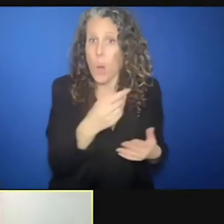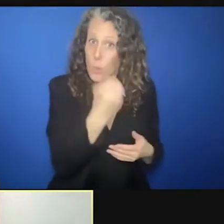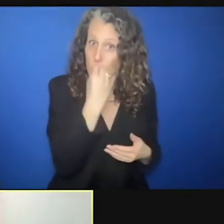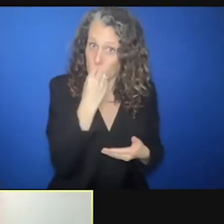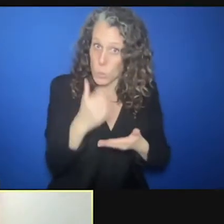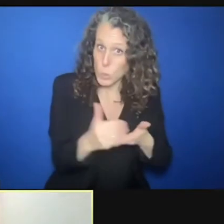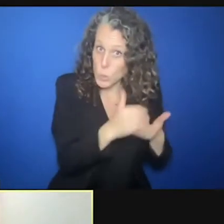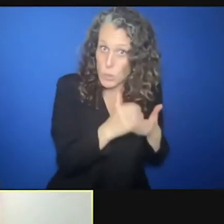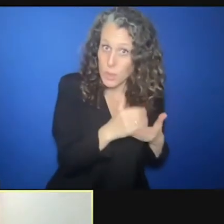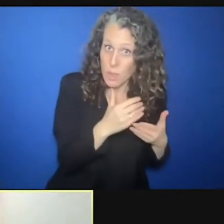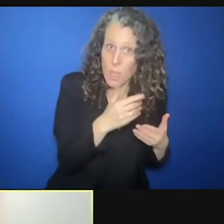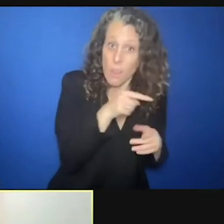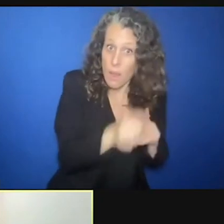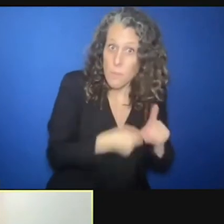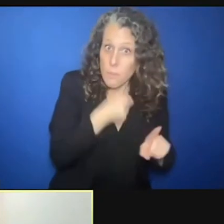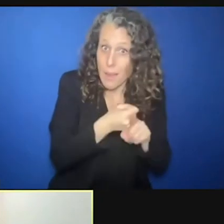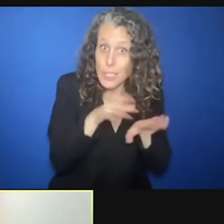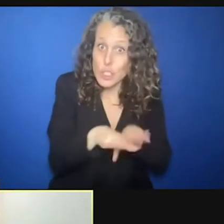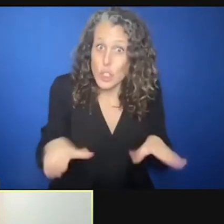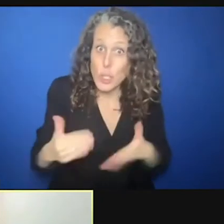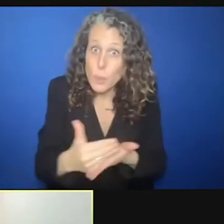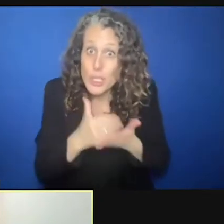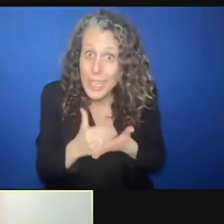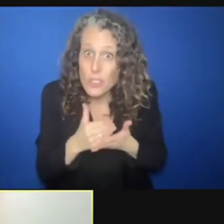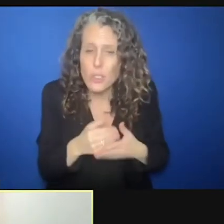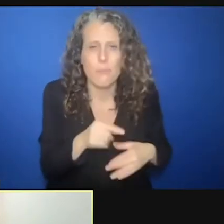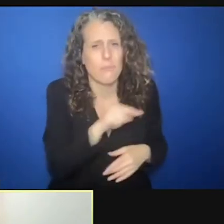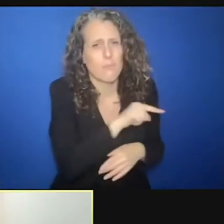on child protection. These are excellent examples of this type every leadership.